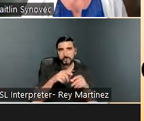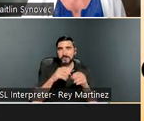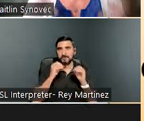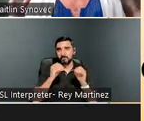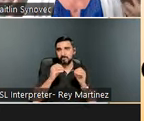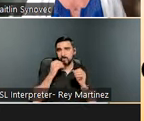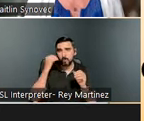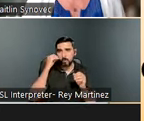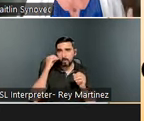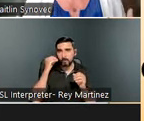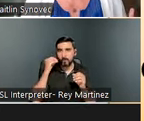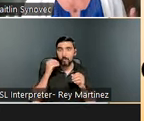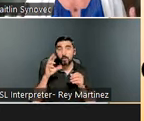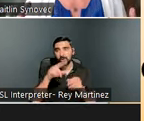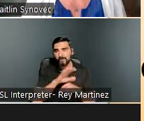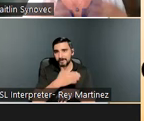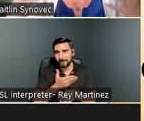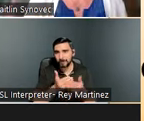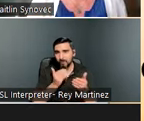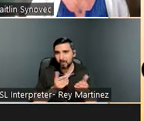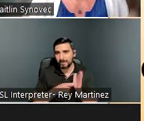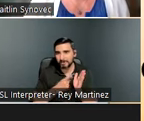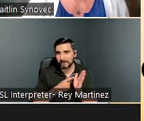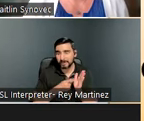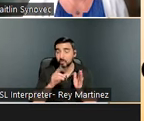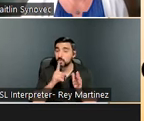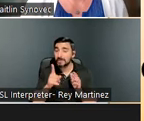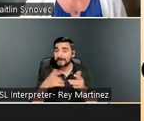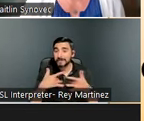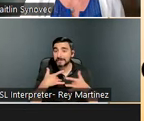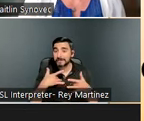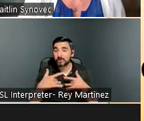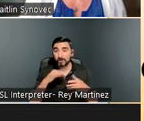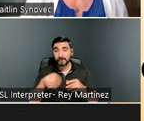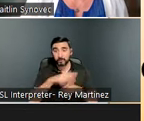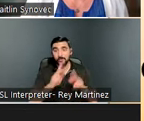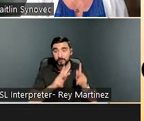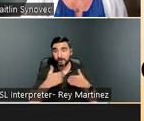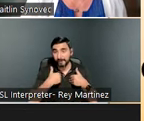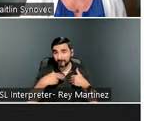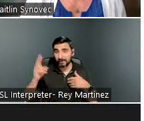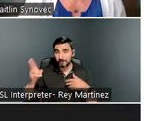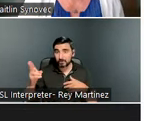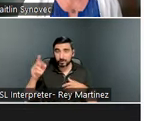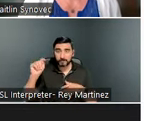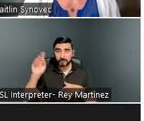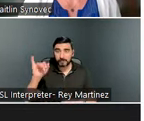it’s a really significant concern, especially when we have histories of brain injury. Next slide.